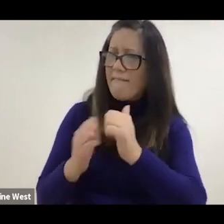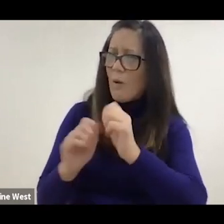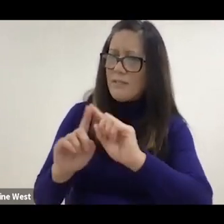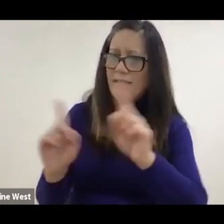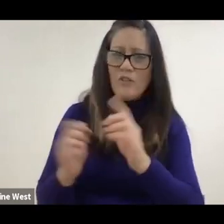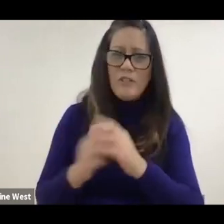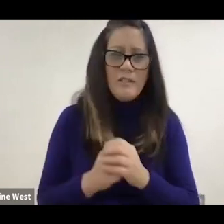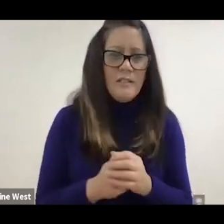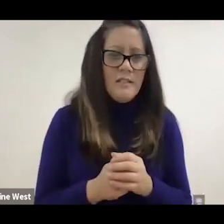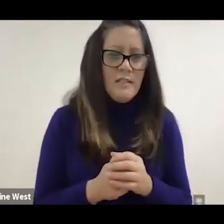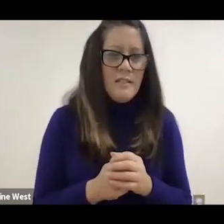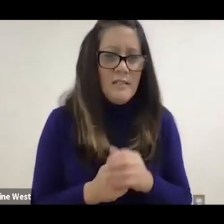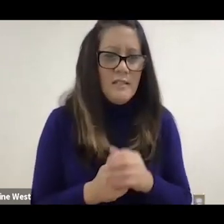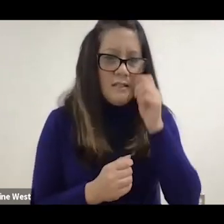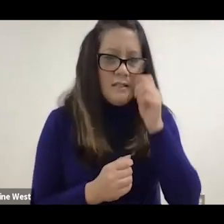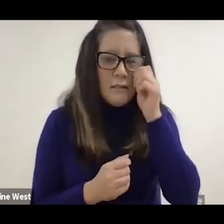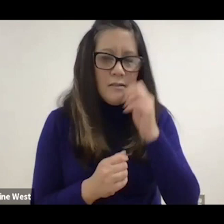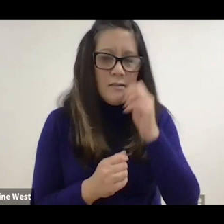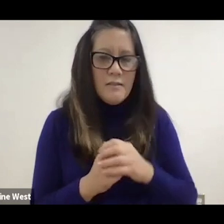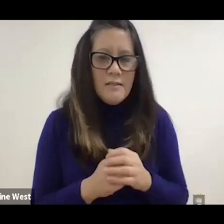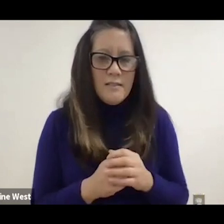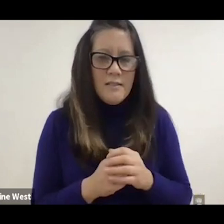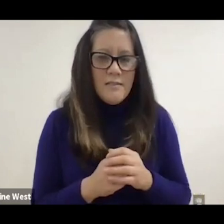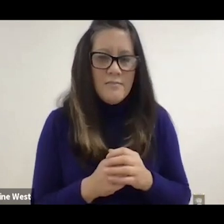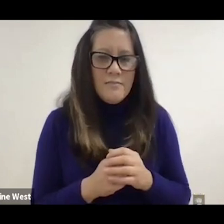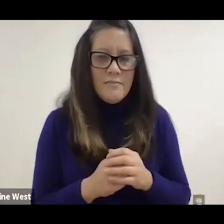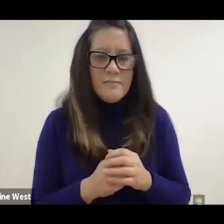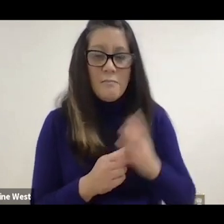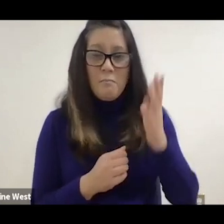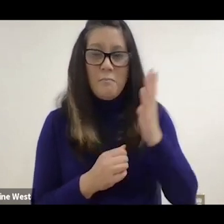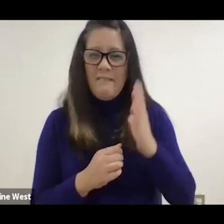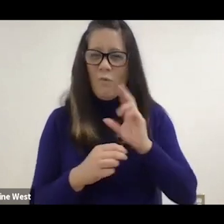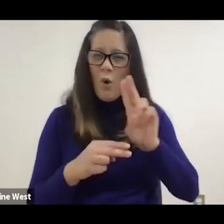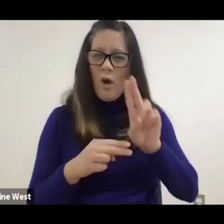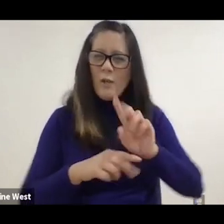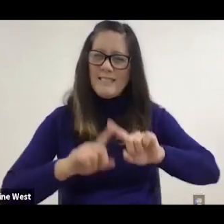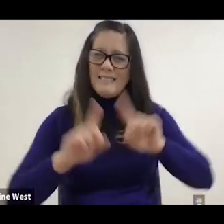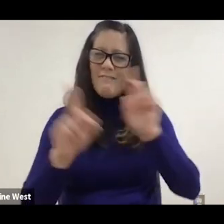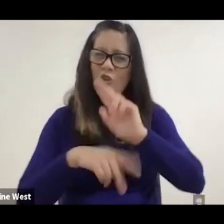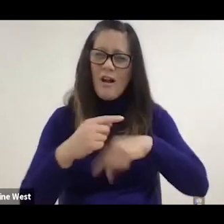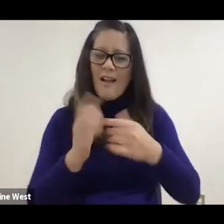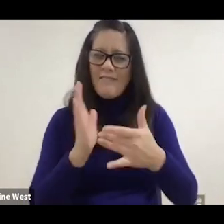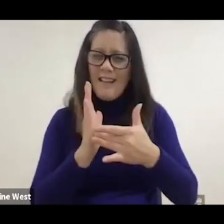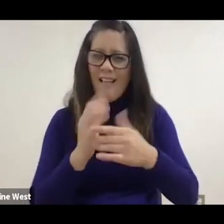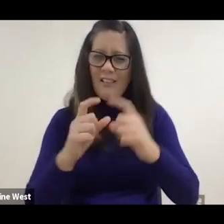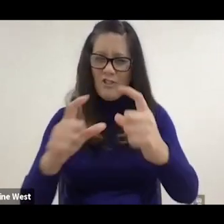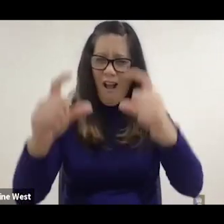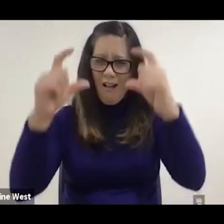O it's much better than you know I used to use the eye glasses with that tracks your pupils and uses